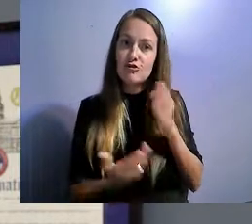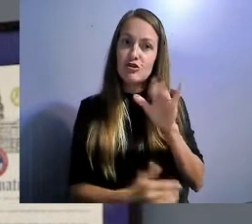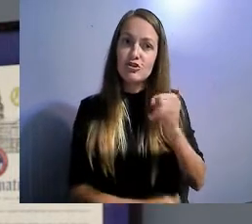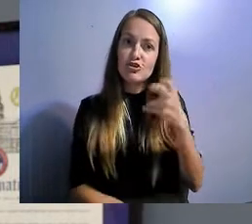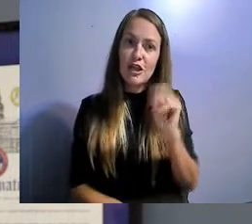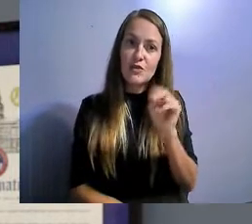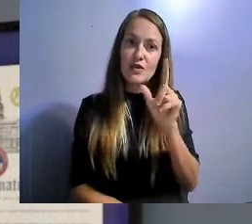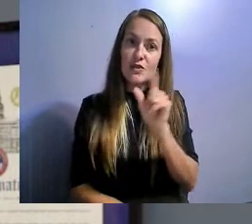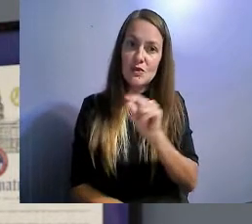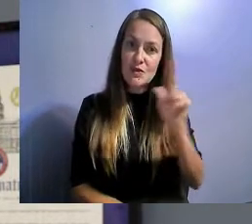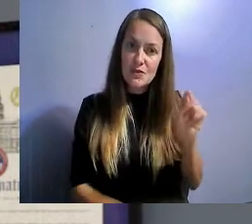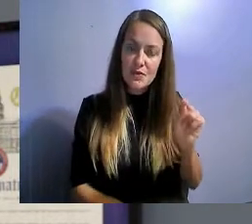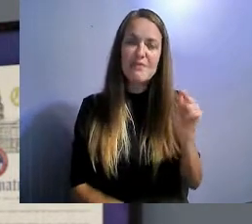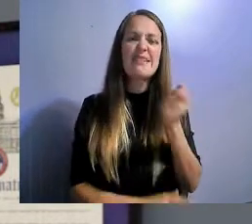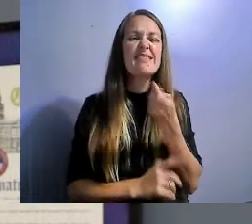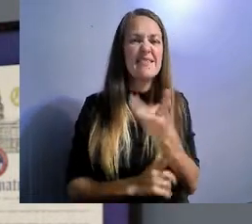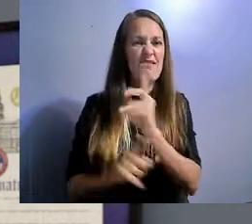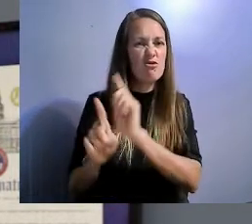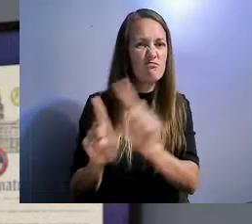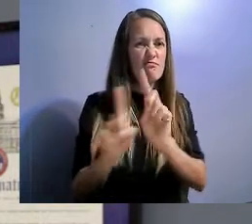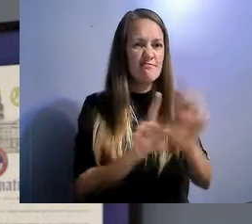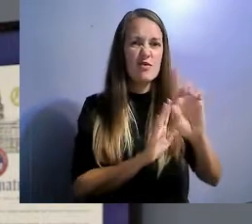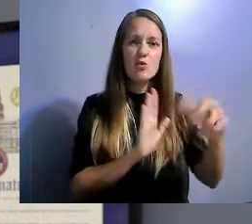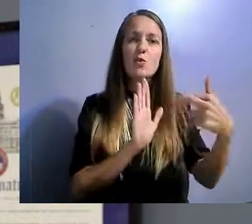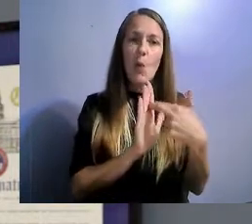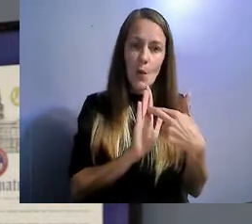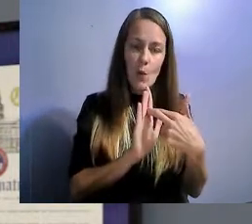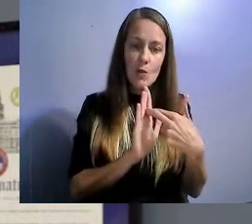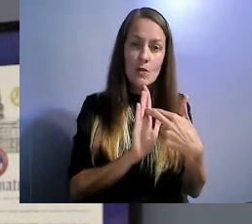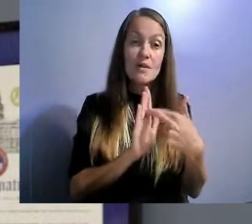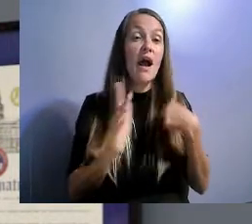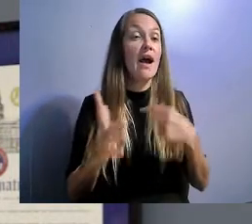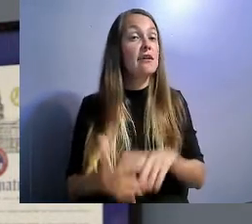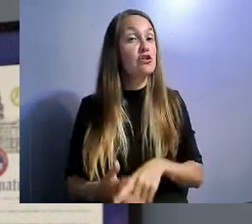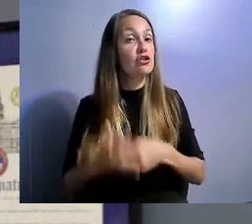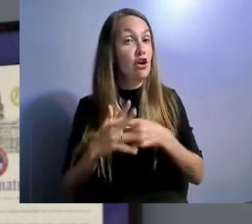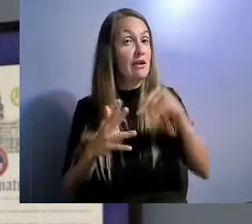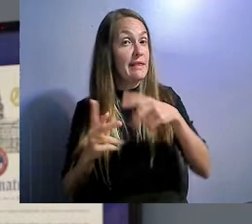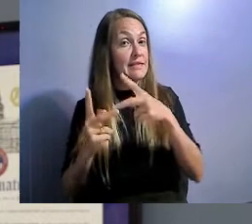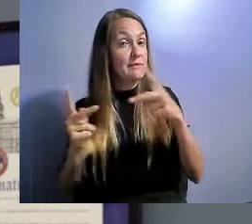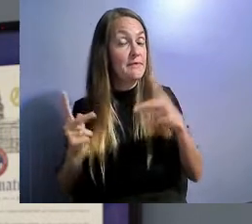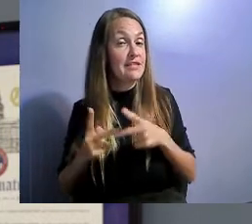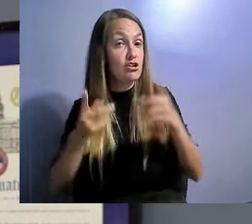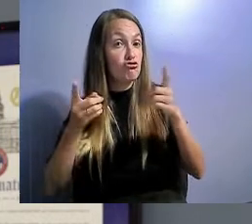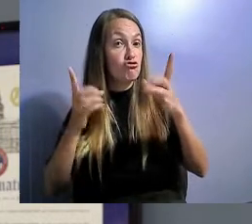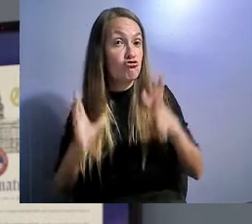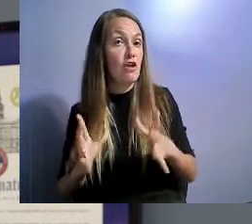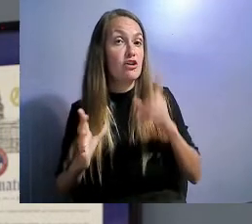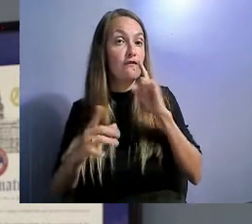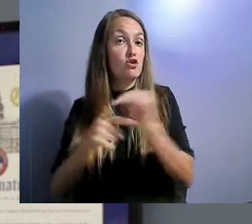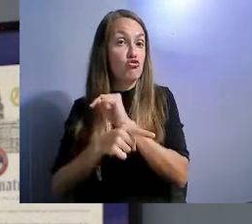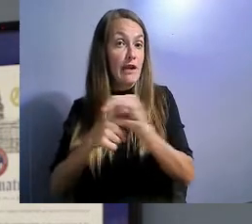I began my position as Director of training and membership at the end of 2021.